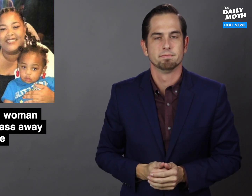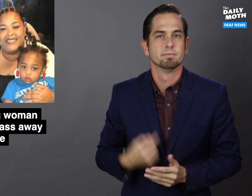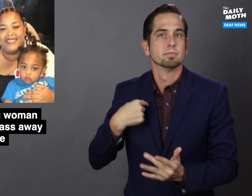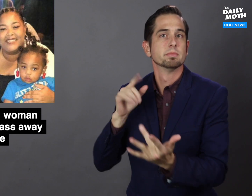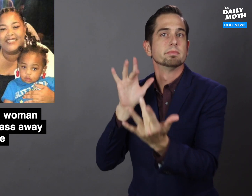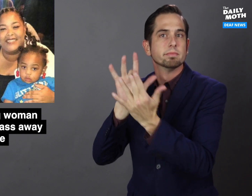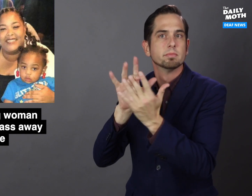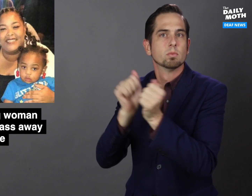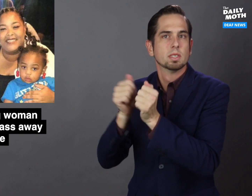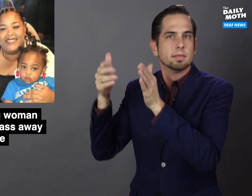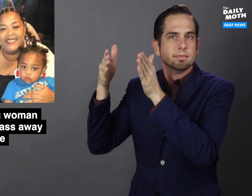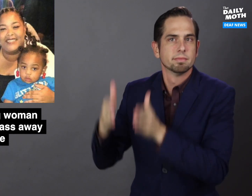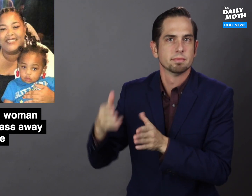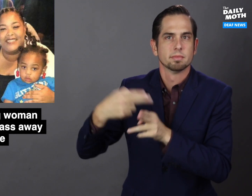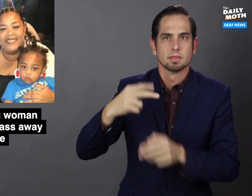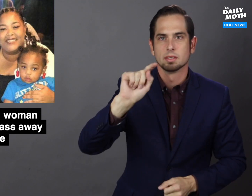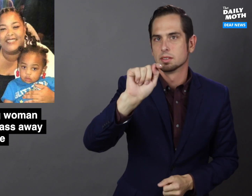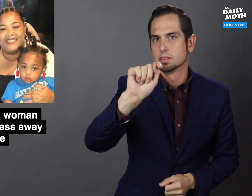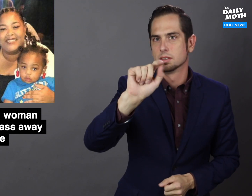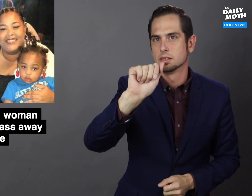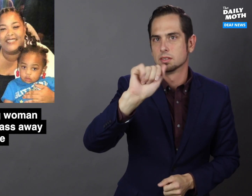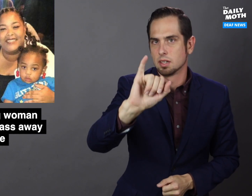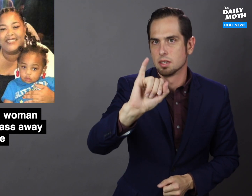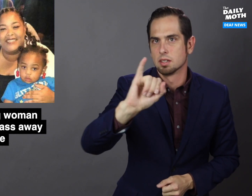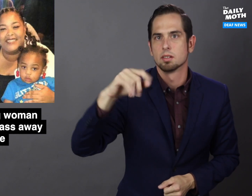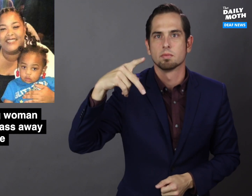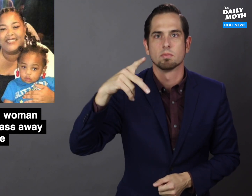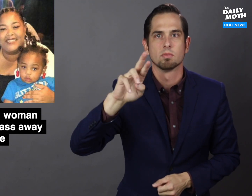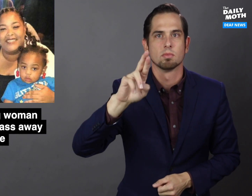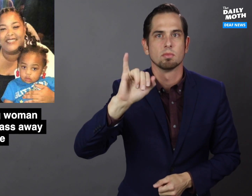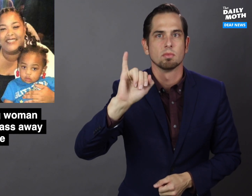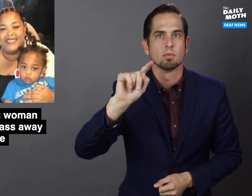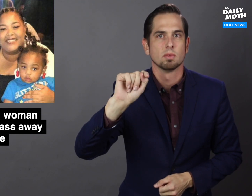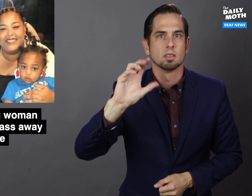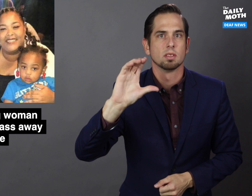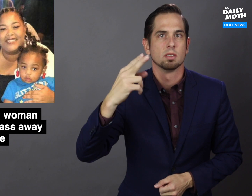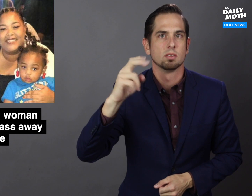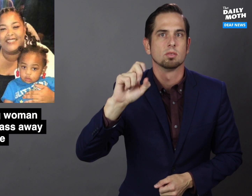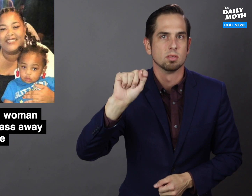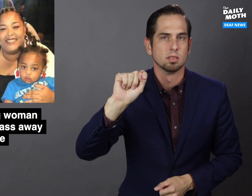I was in touch with Tai Pritchet,